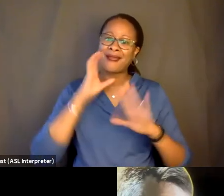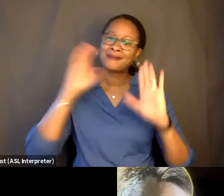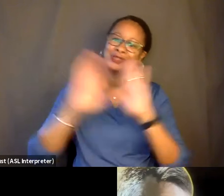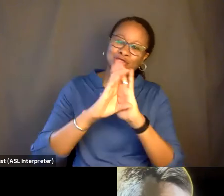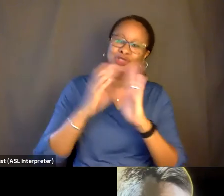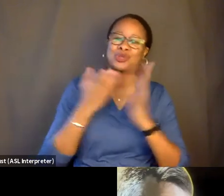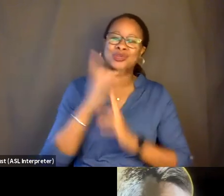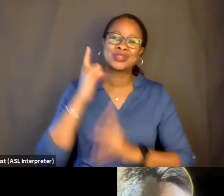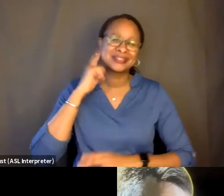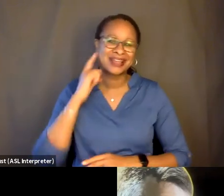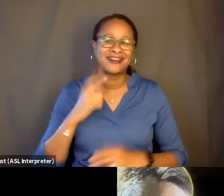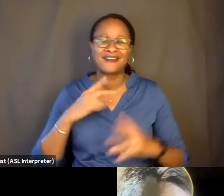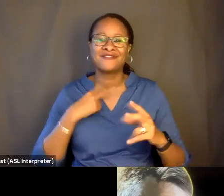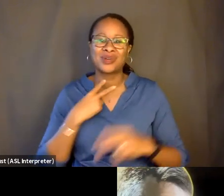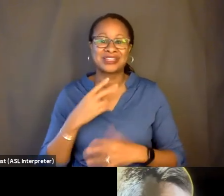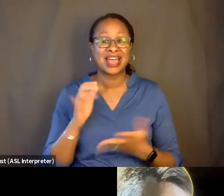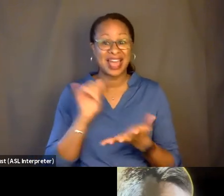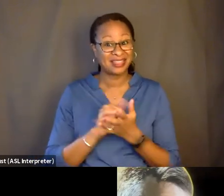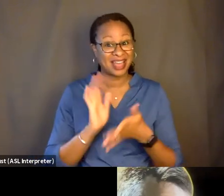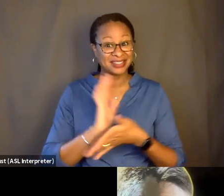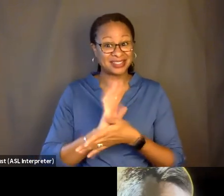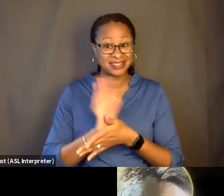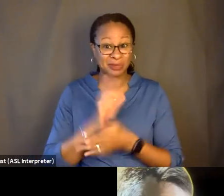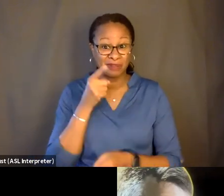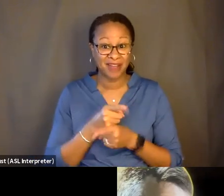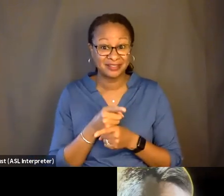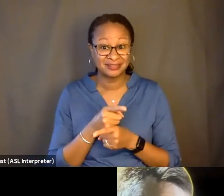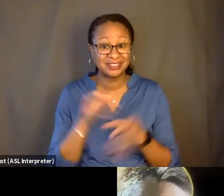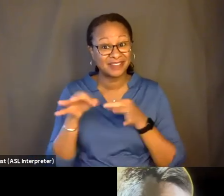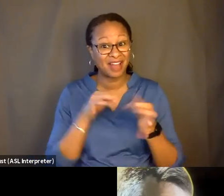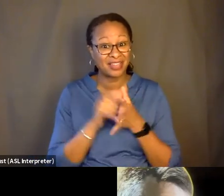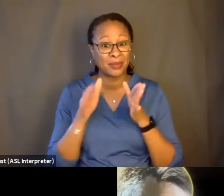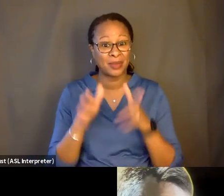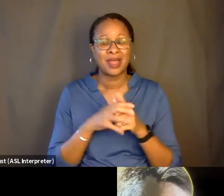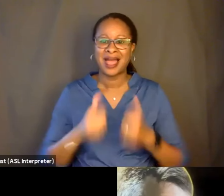of our voices. And is that not cinema? Is that-- you know, and the aliveness of this--